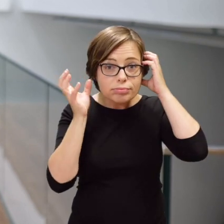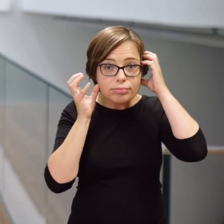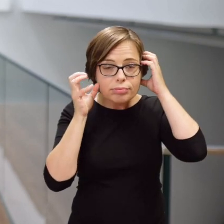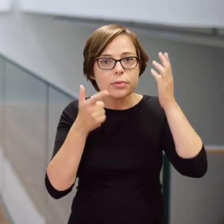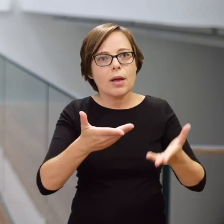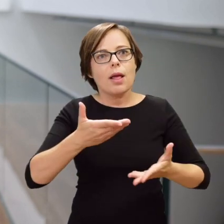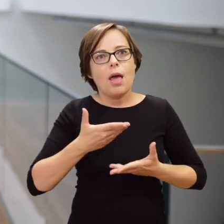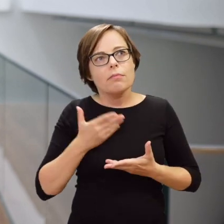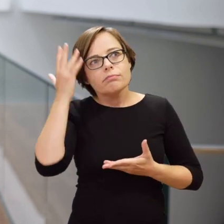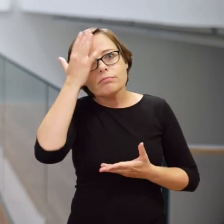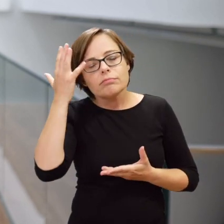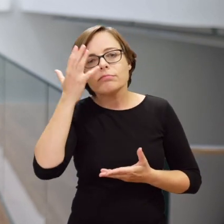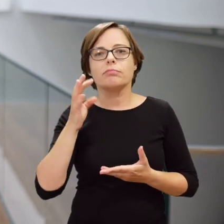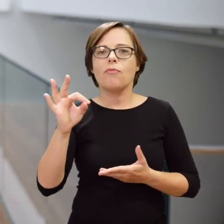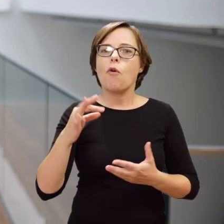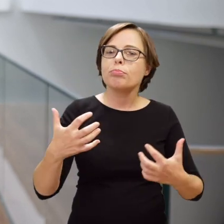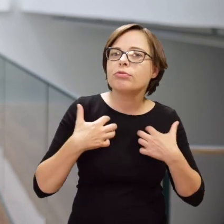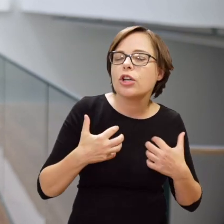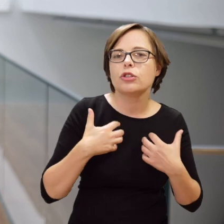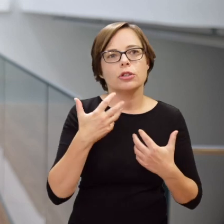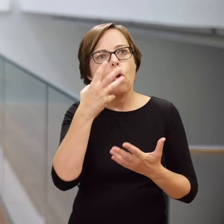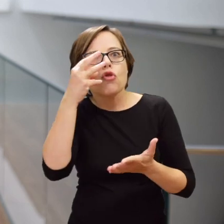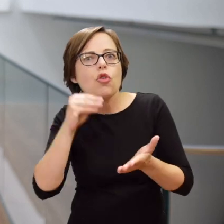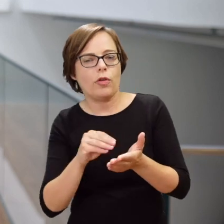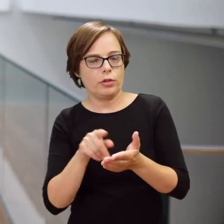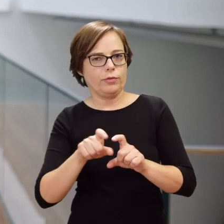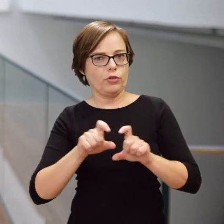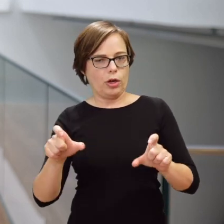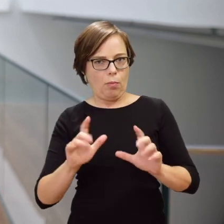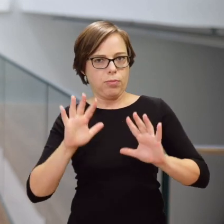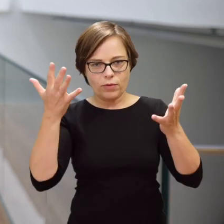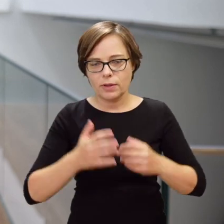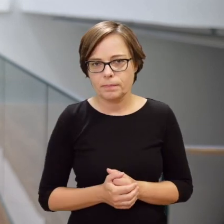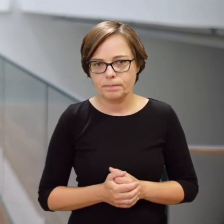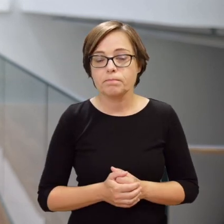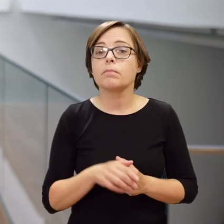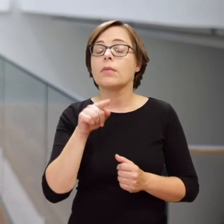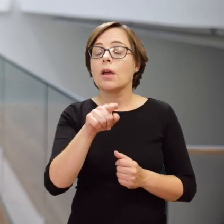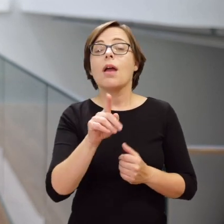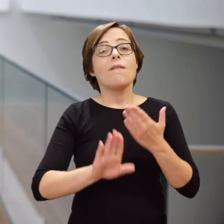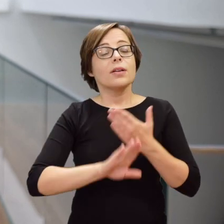The soundscape introduces the visitors to the experience of civilians during the Uprising.